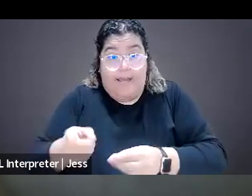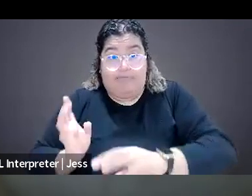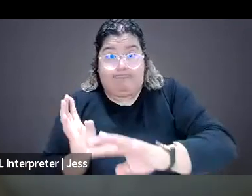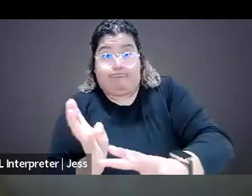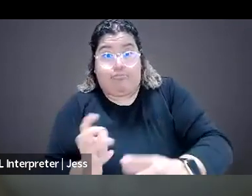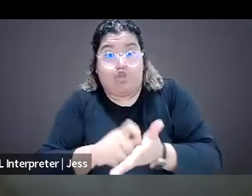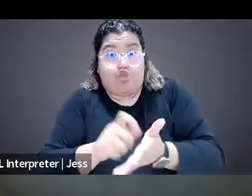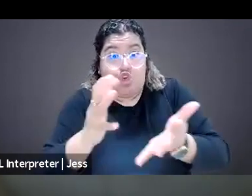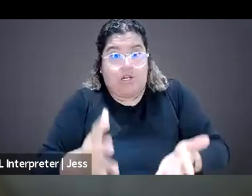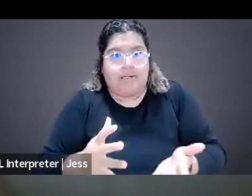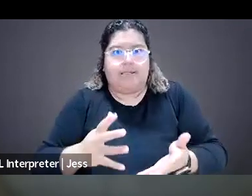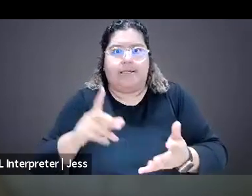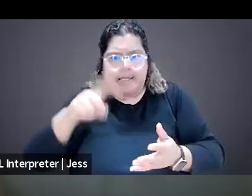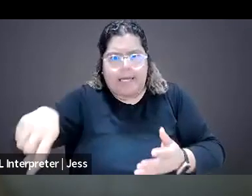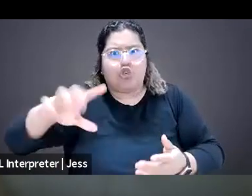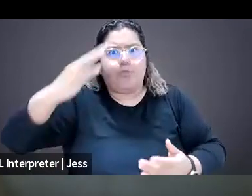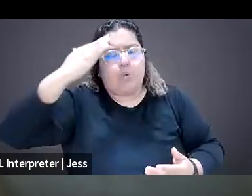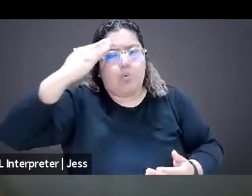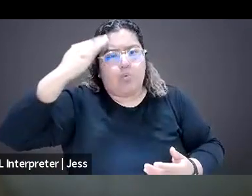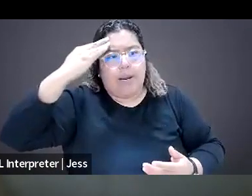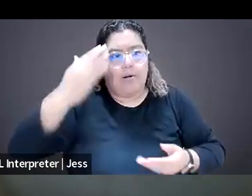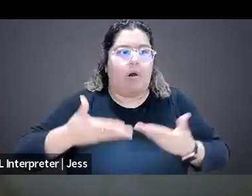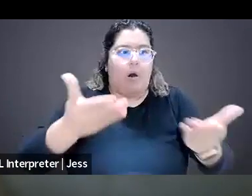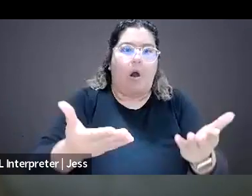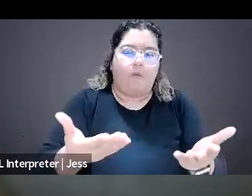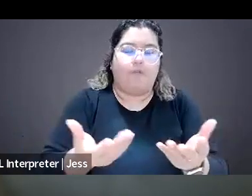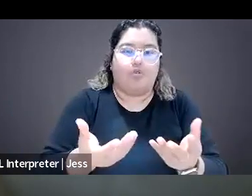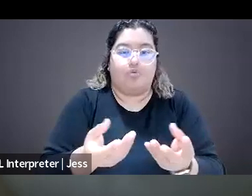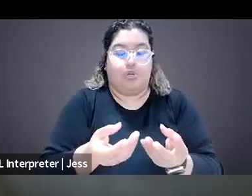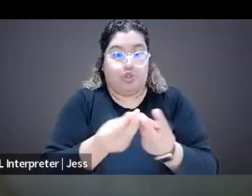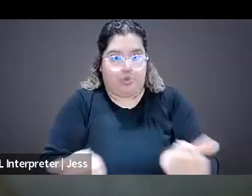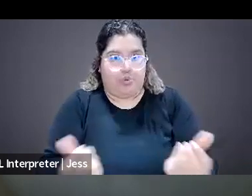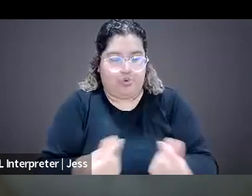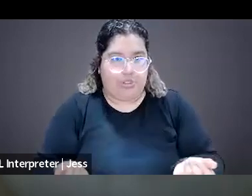And going off of Jeje's point, newsroom diversity, in the grander scheme of things really